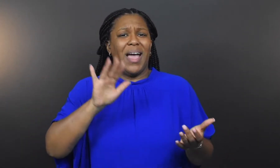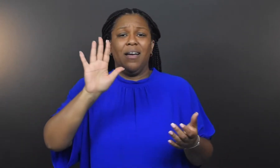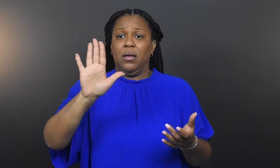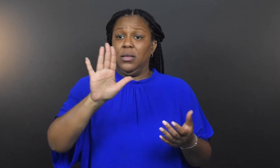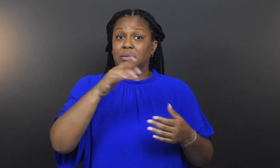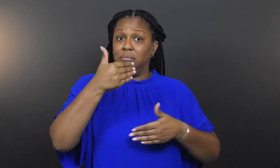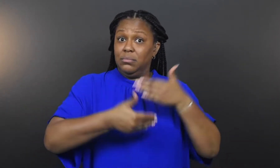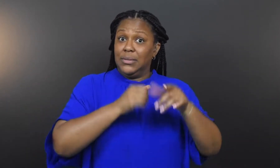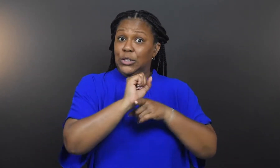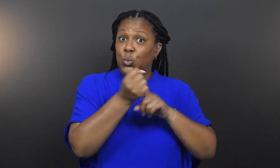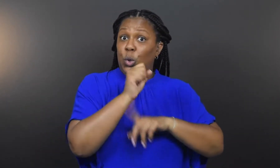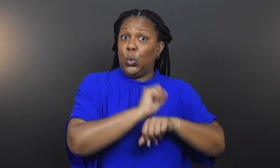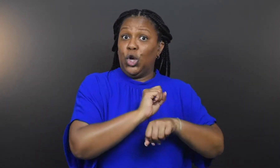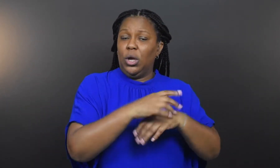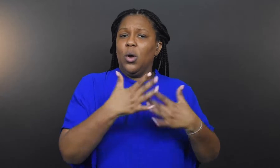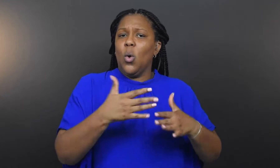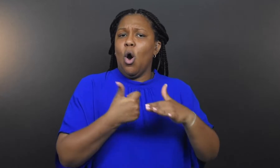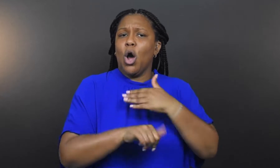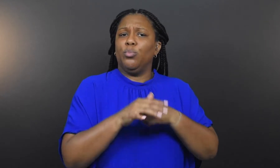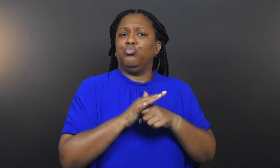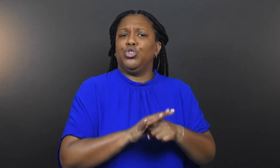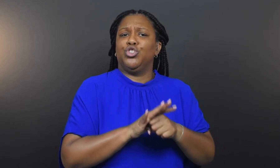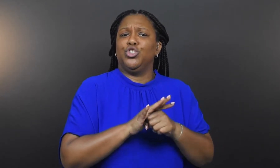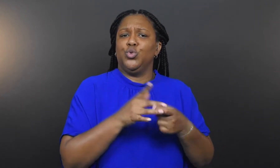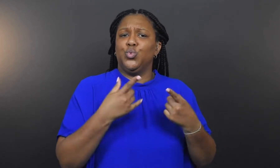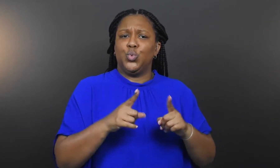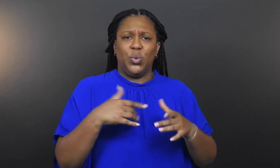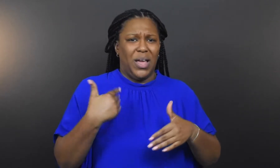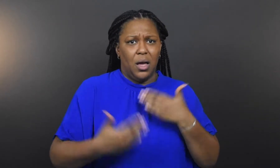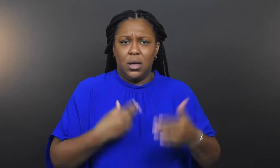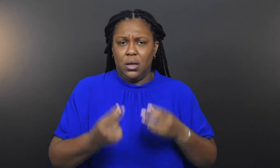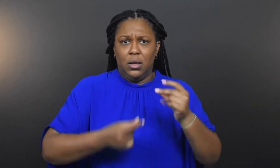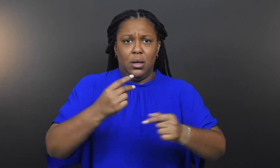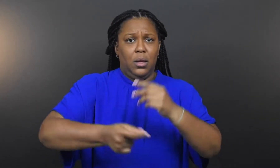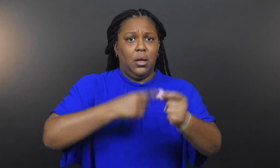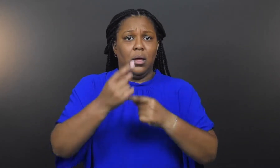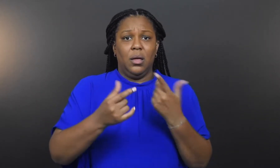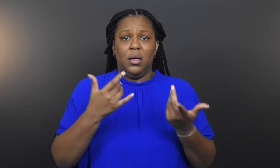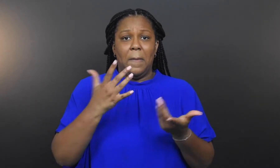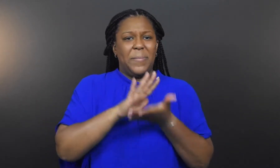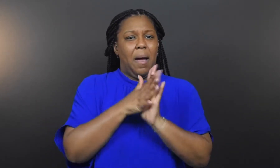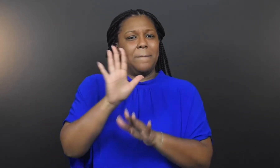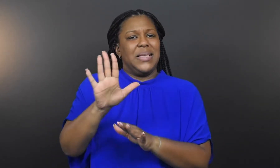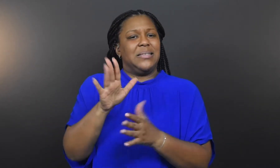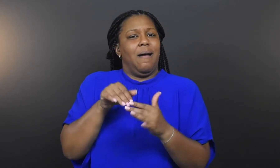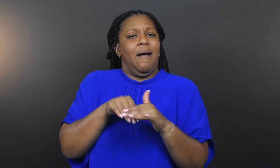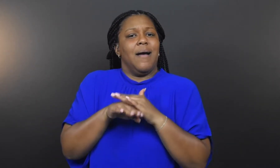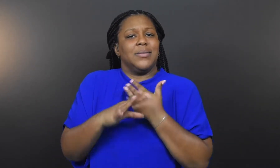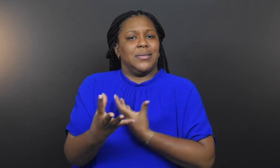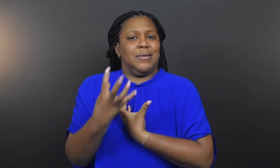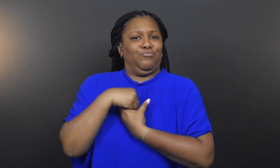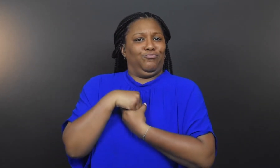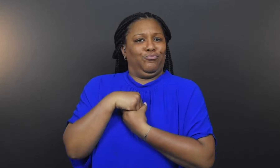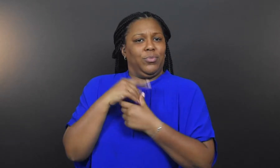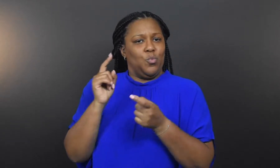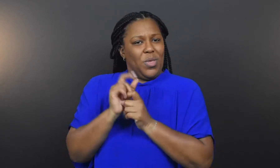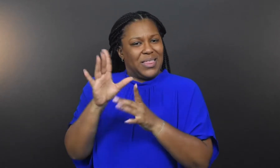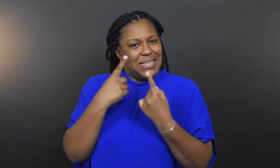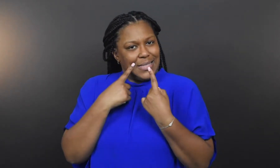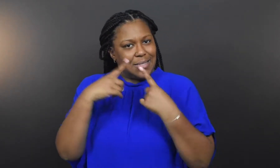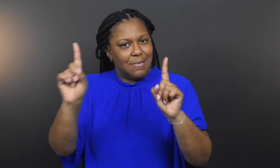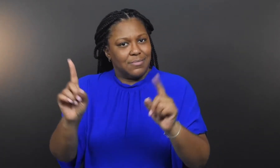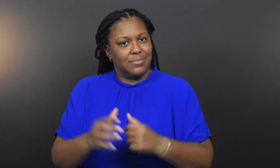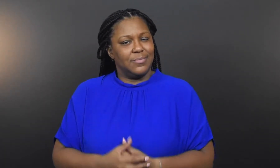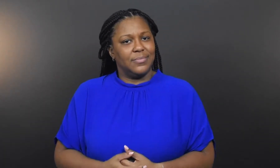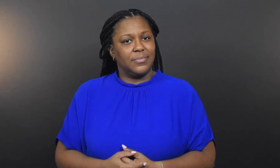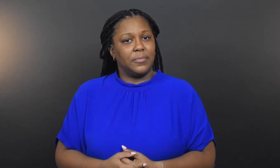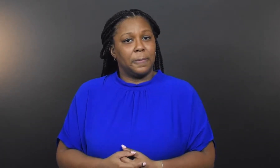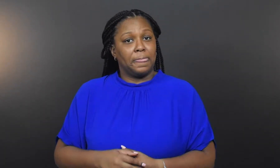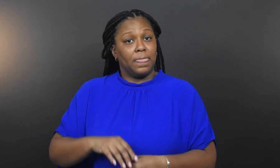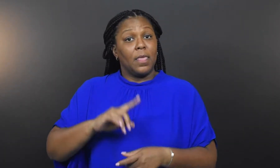He also knew that his poised under pressure temperament was an asset to his success.